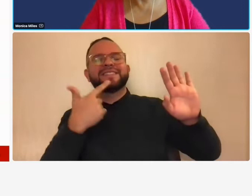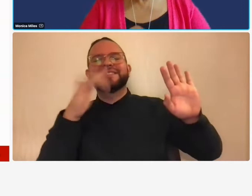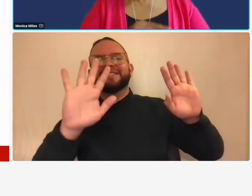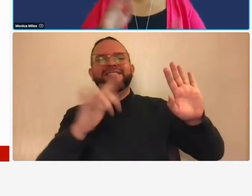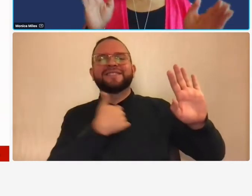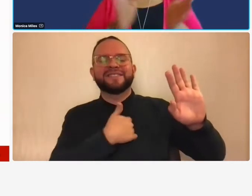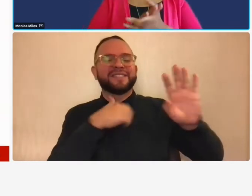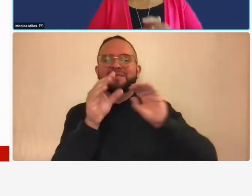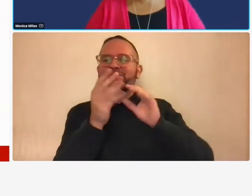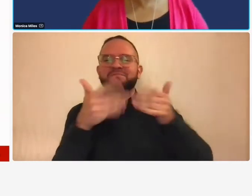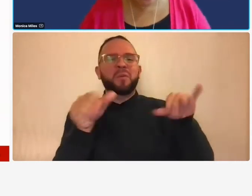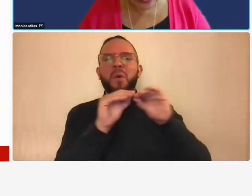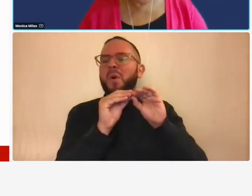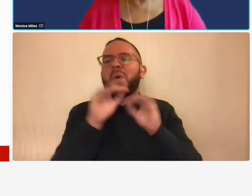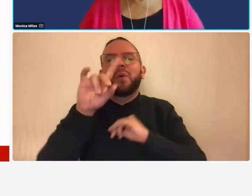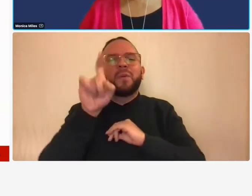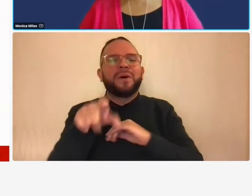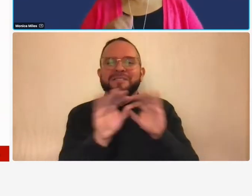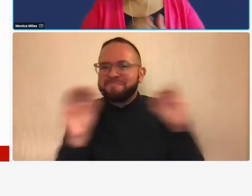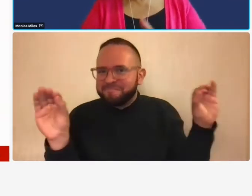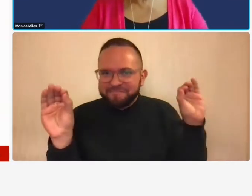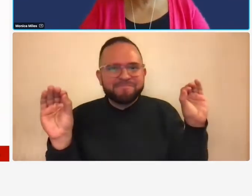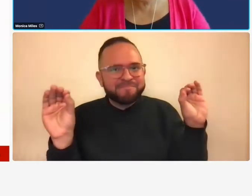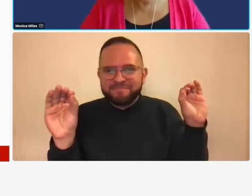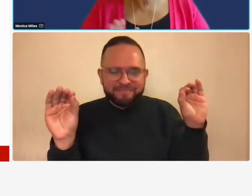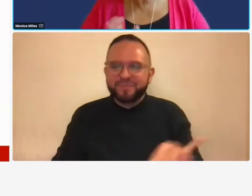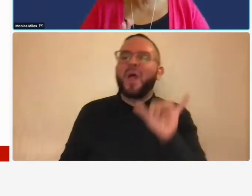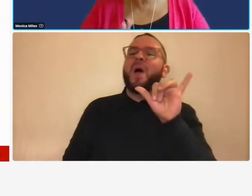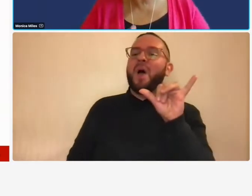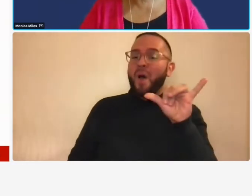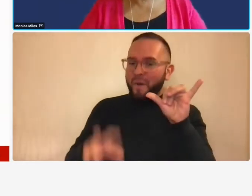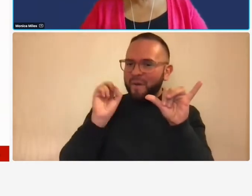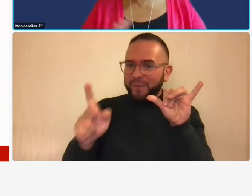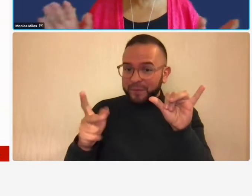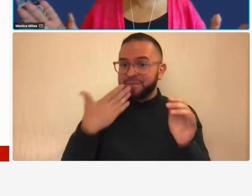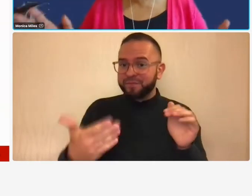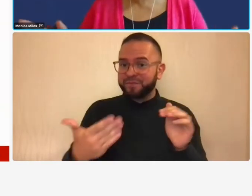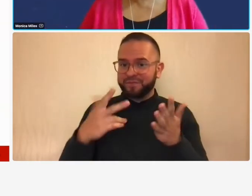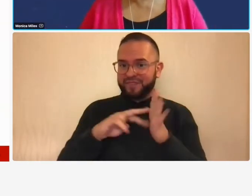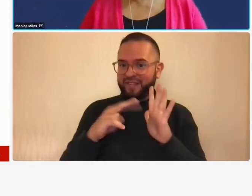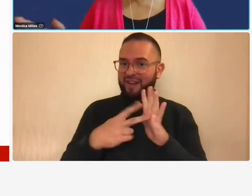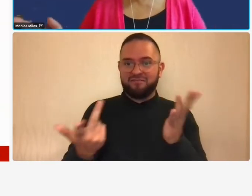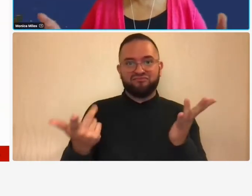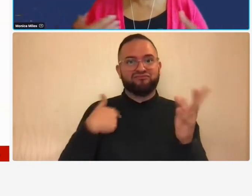more questions okay all right so that's good that means um i'm being crystal clear i guess i'm gonna